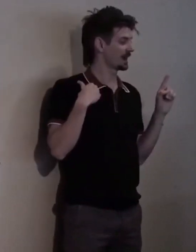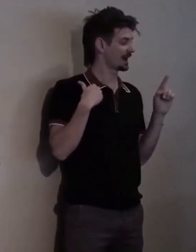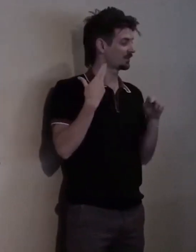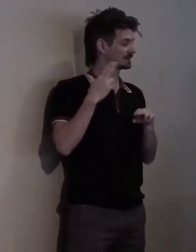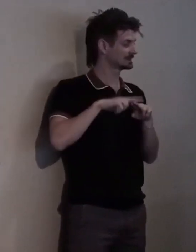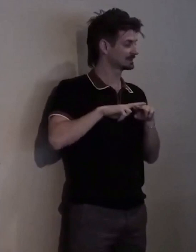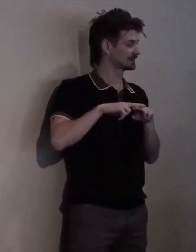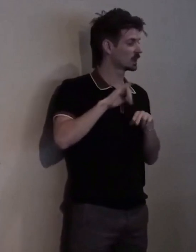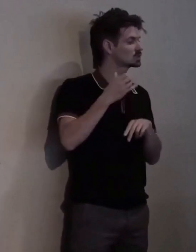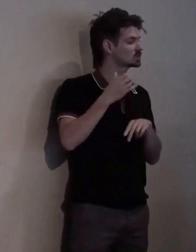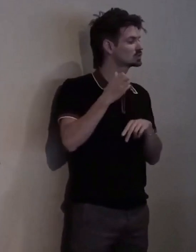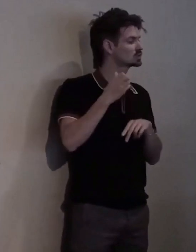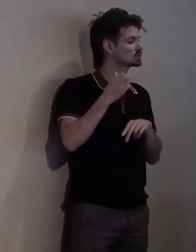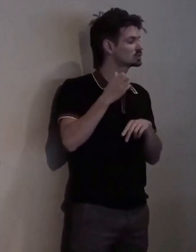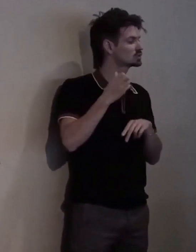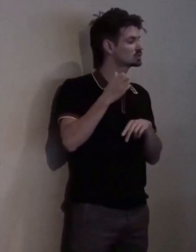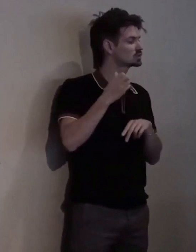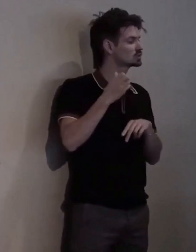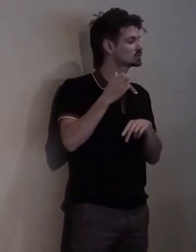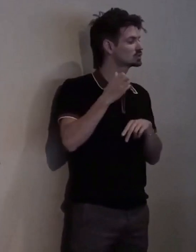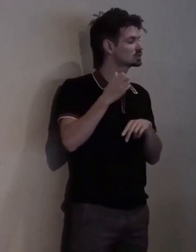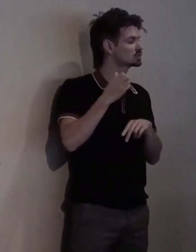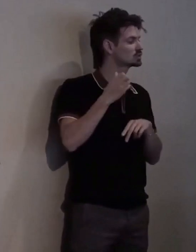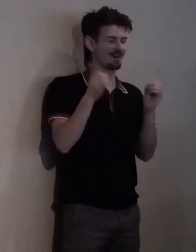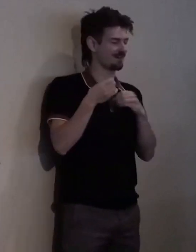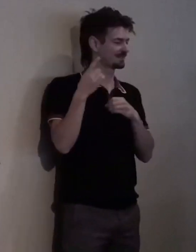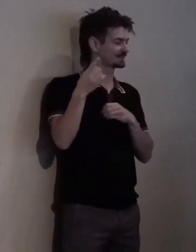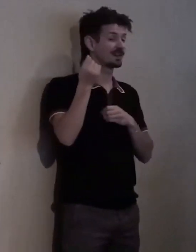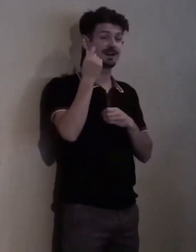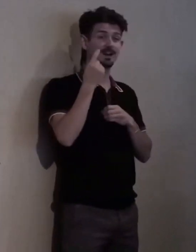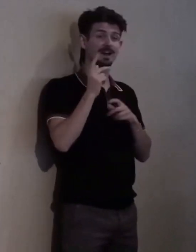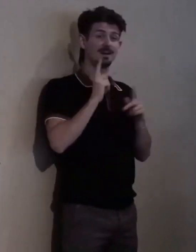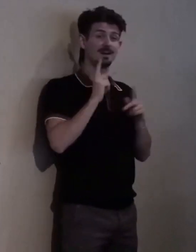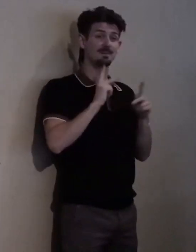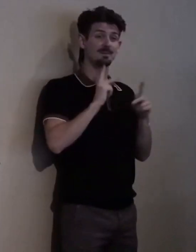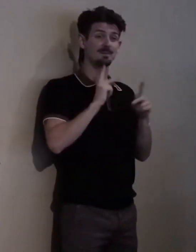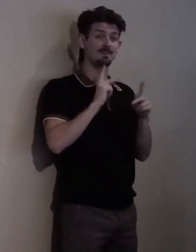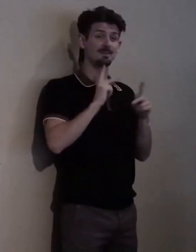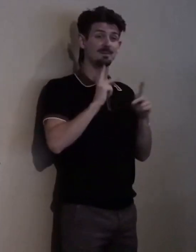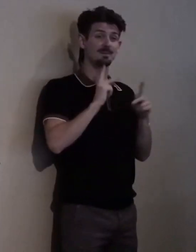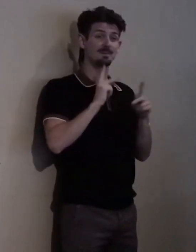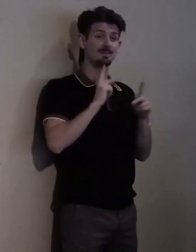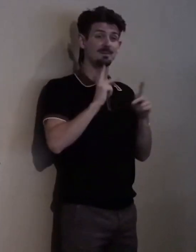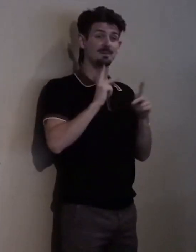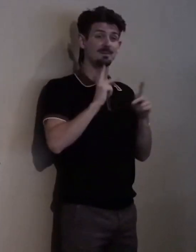and people with disabilities are more included here in Colorado than anywhere else.